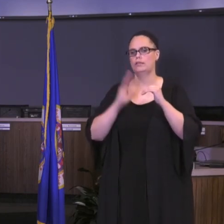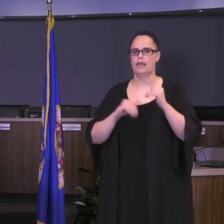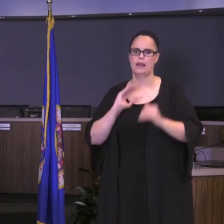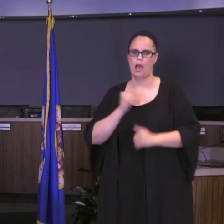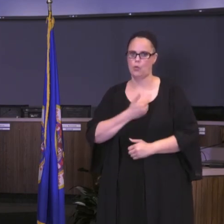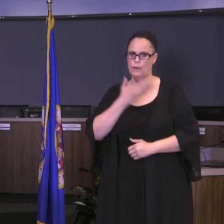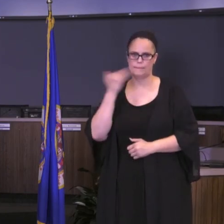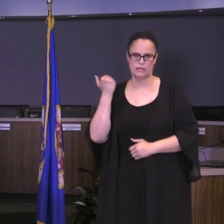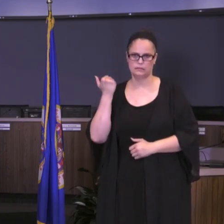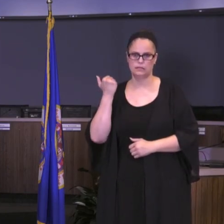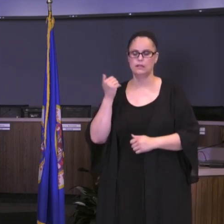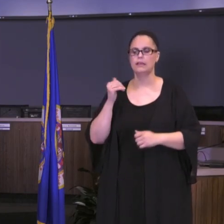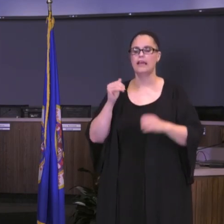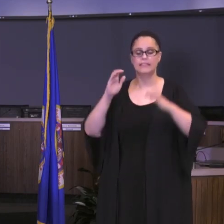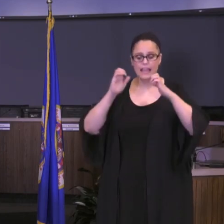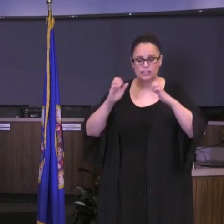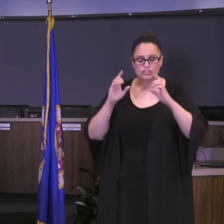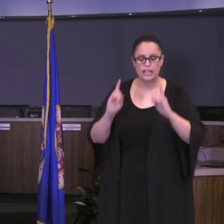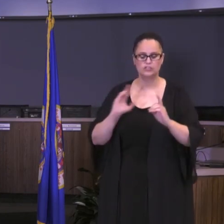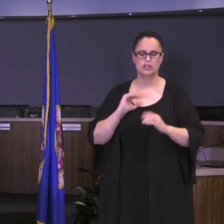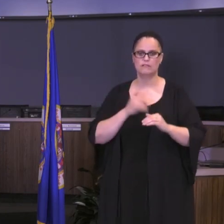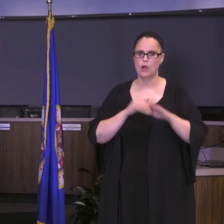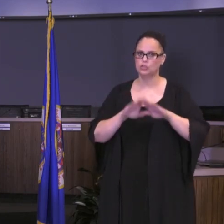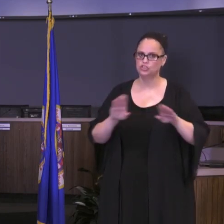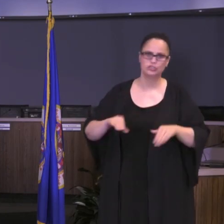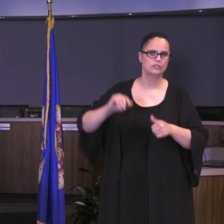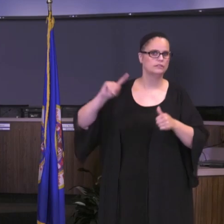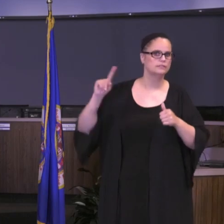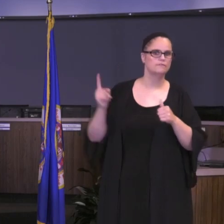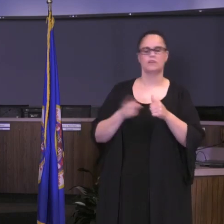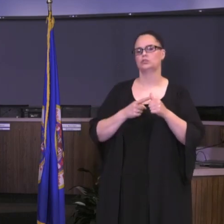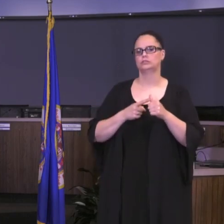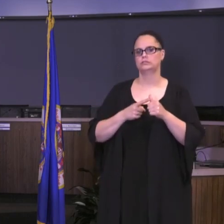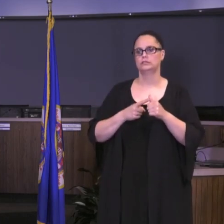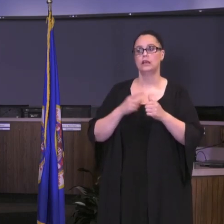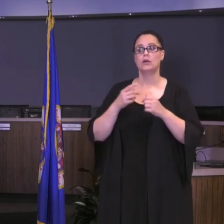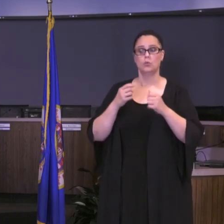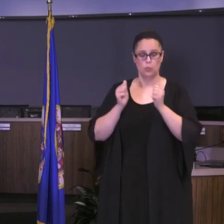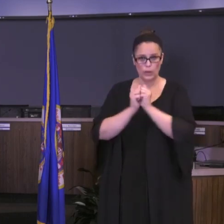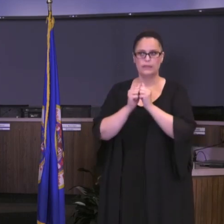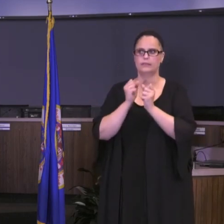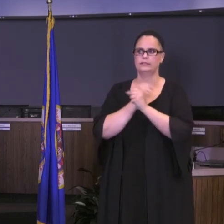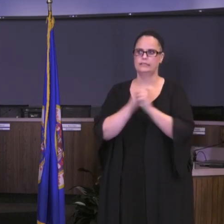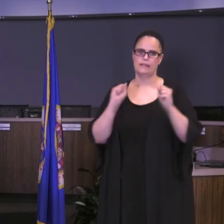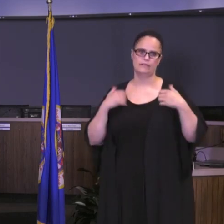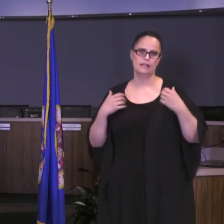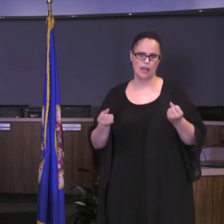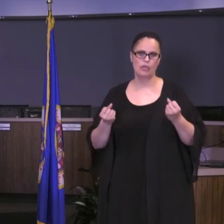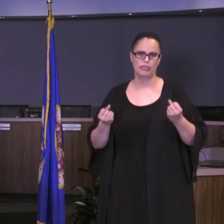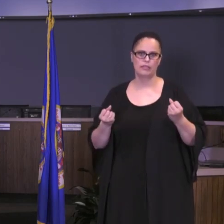our children first and foremost along with safety and health, making sure that I can support our staff to be the very best